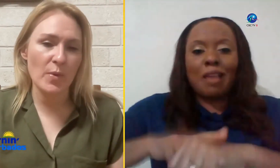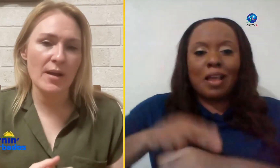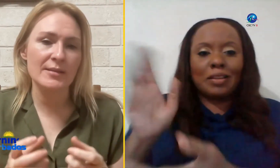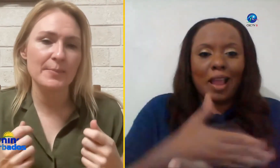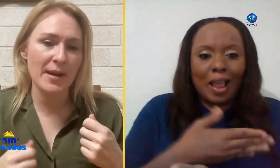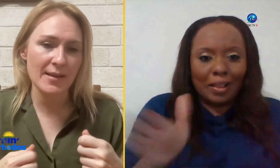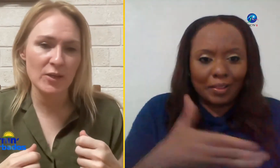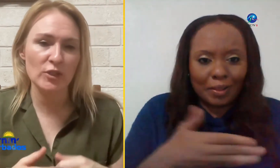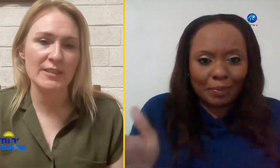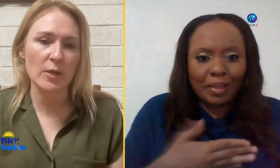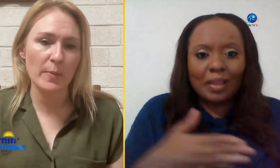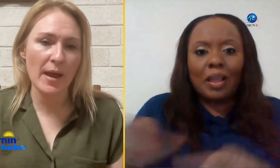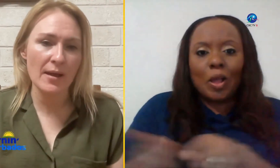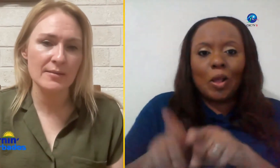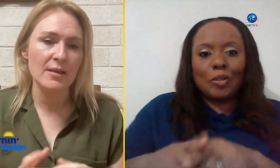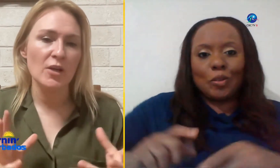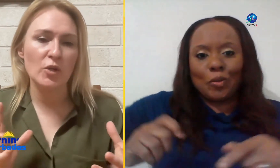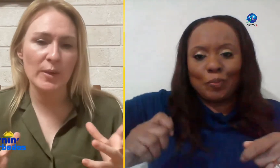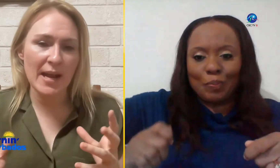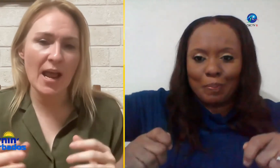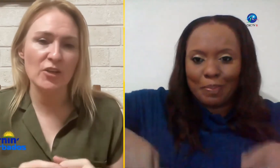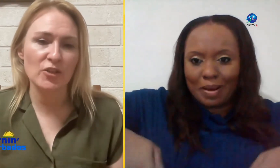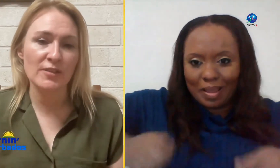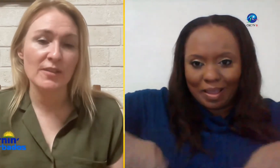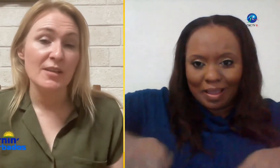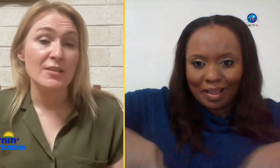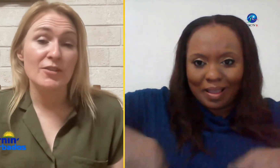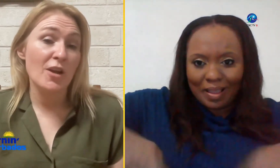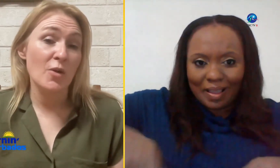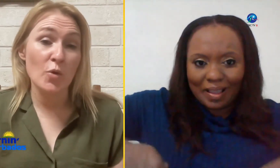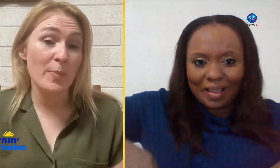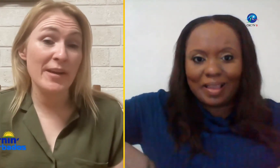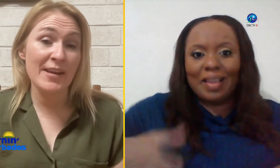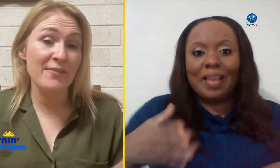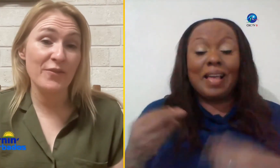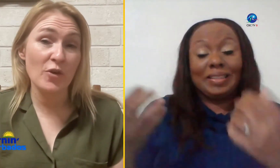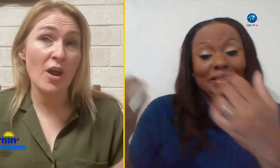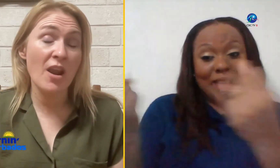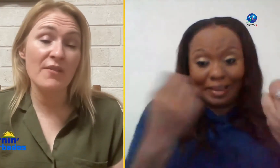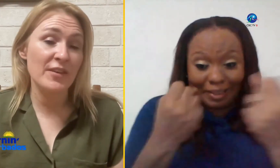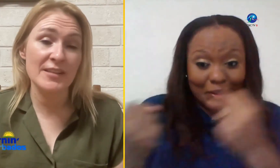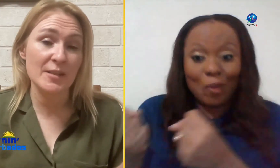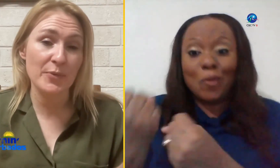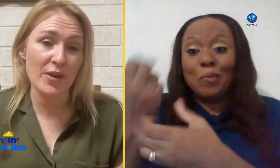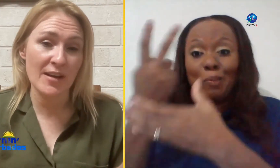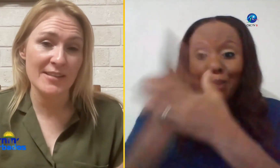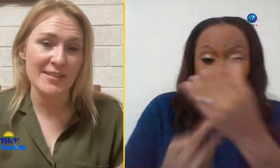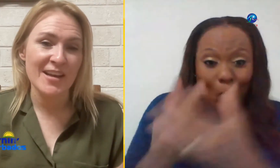as well as playing in Japan doing action so you'll be in for a Loveless to Christ